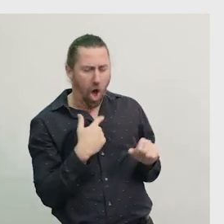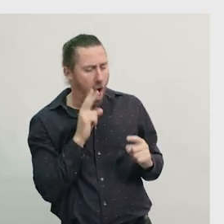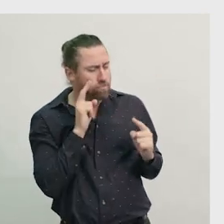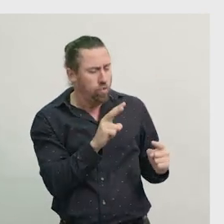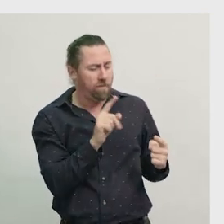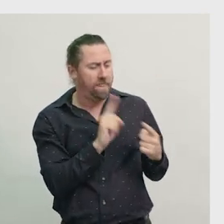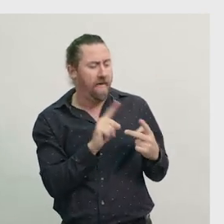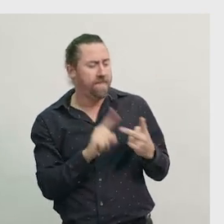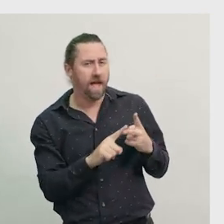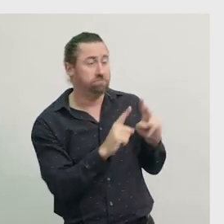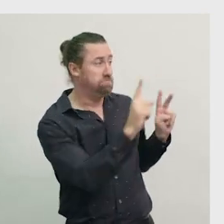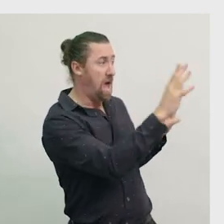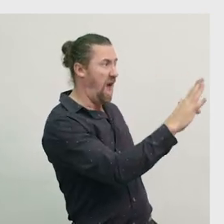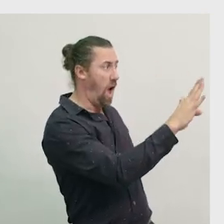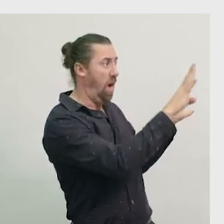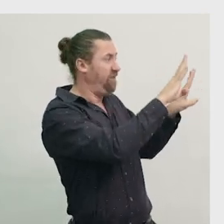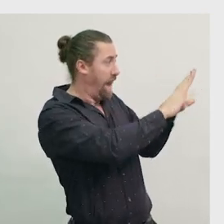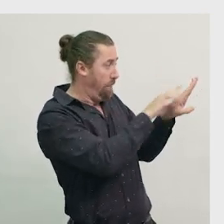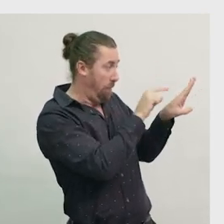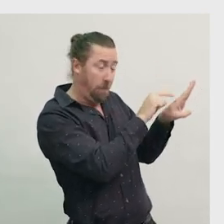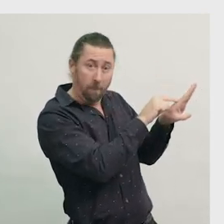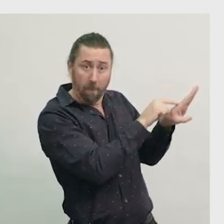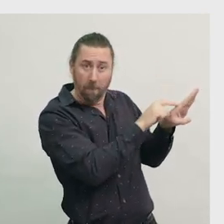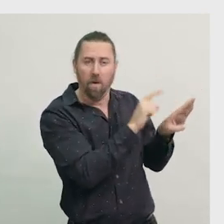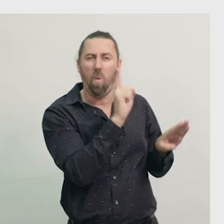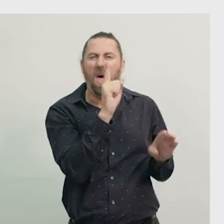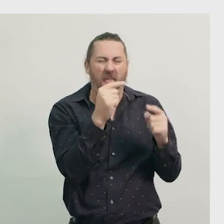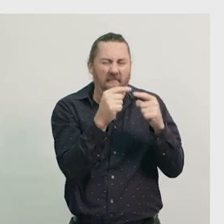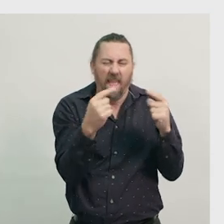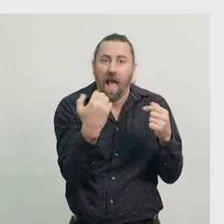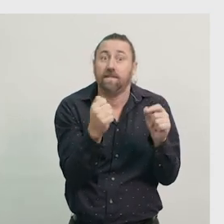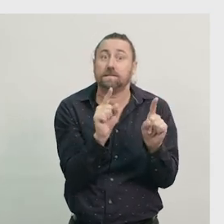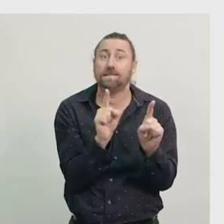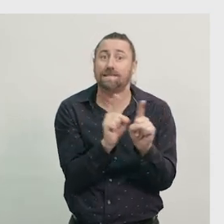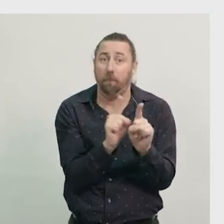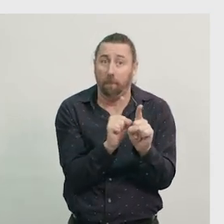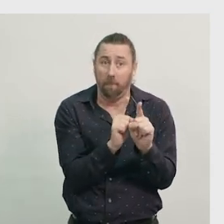The overlapping part shows the traits or features that are the same between both.